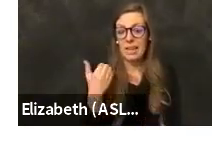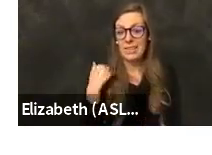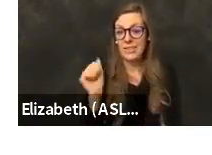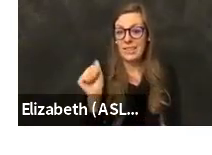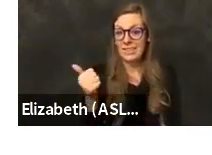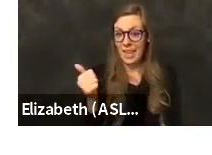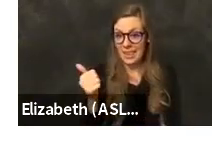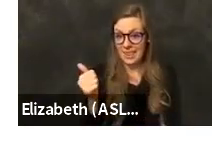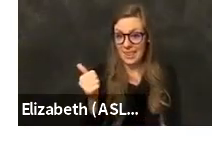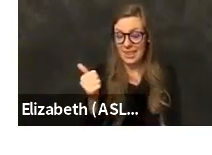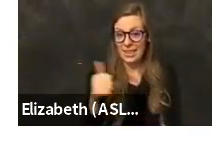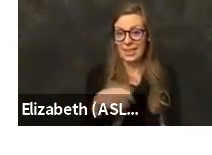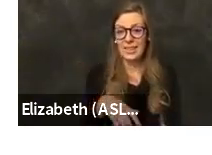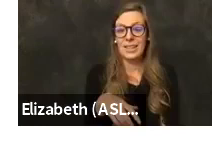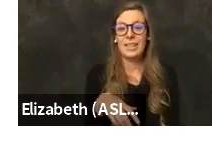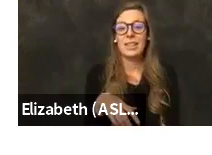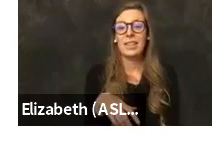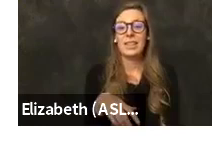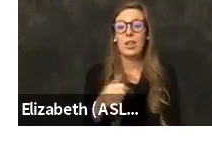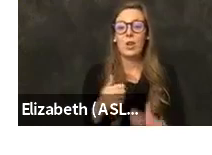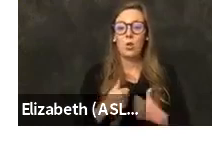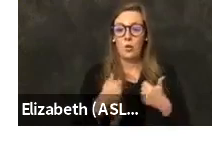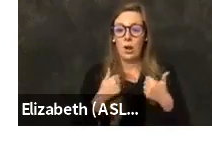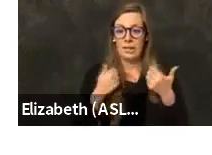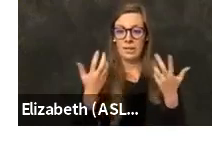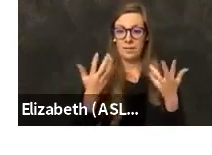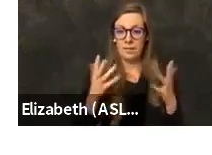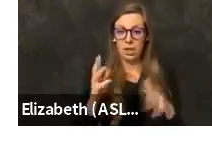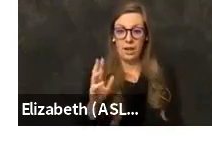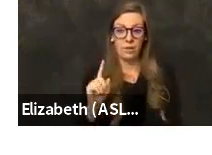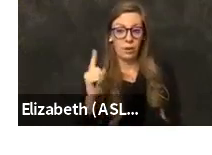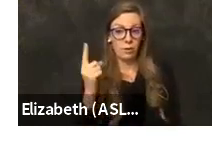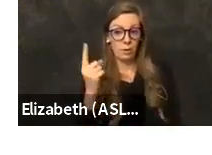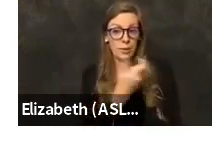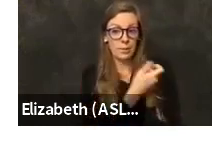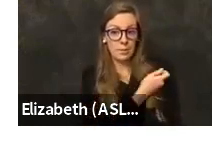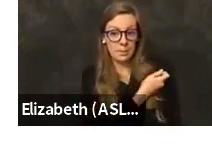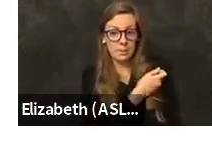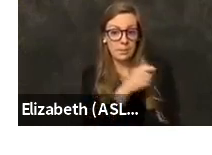The residents at Sonoma County that have gotten a fourth first dose or close to